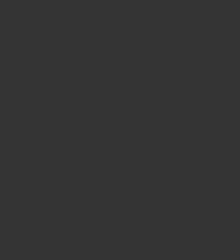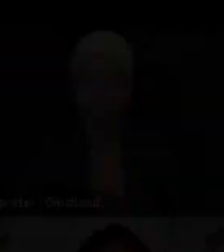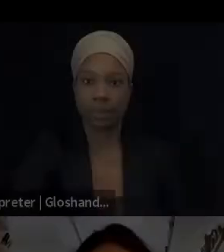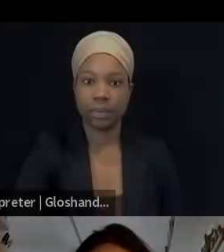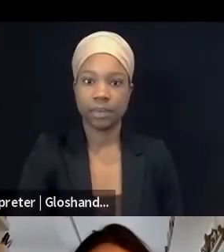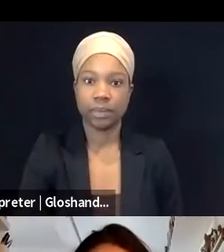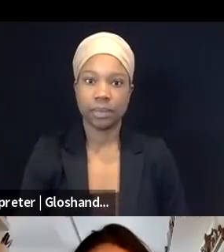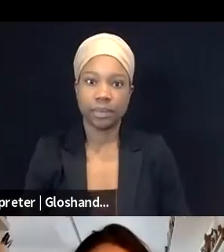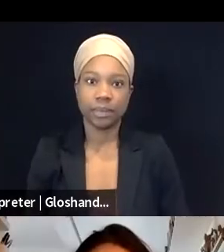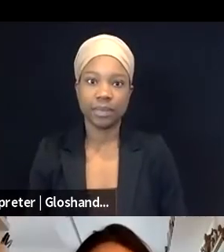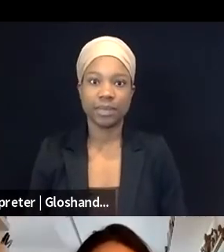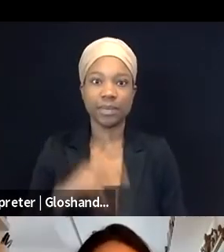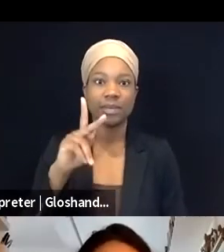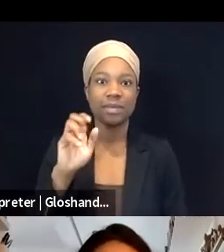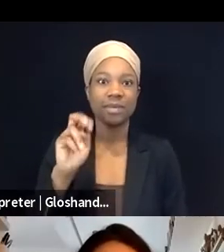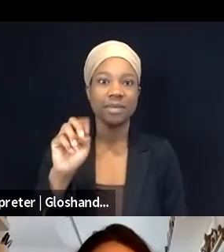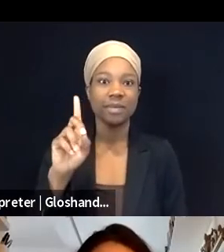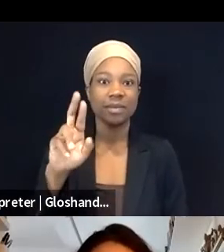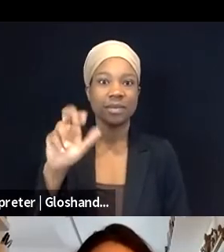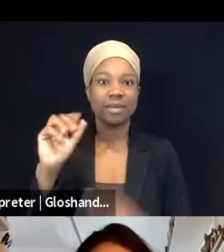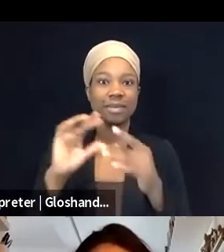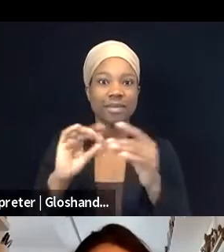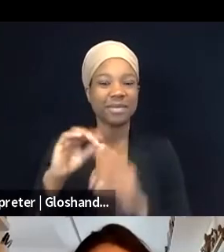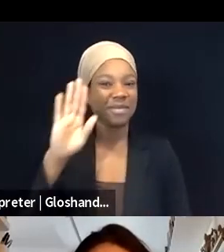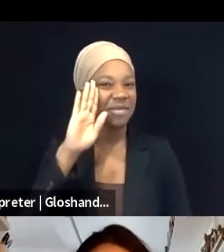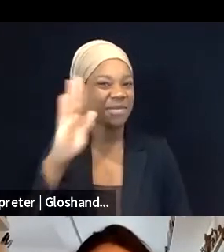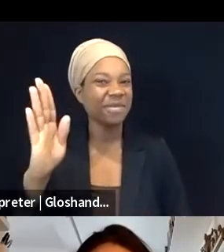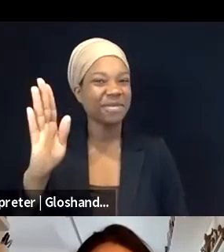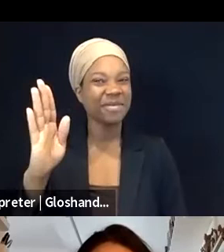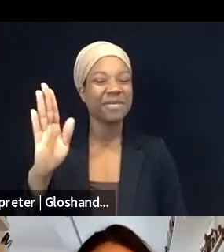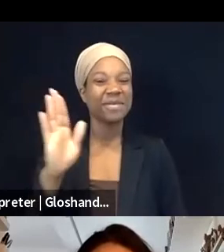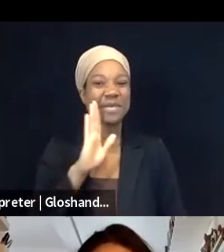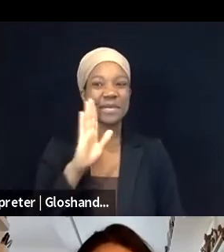Hello, everyone. We're just gonna give, all do, get started with intros